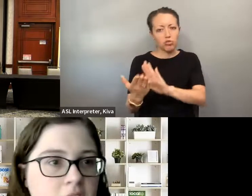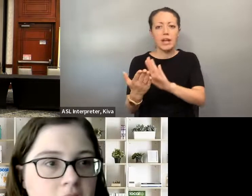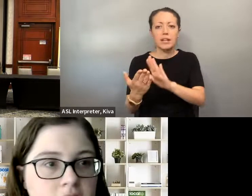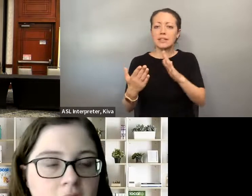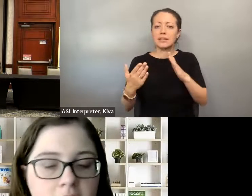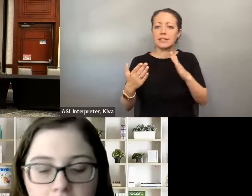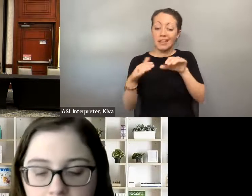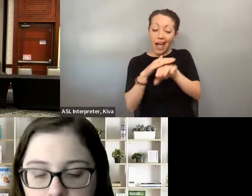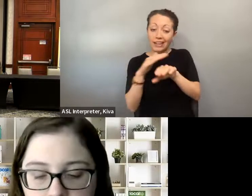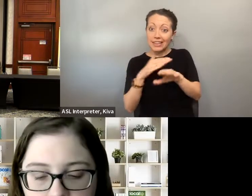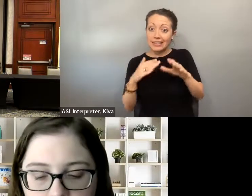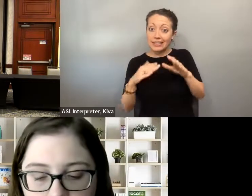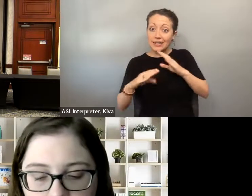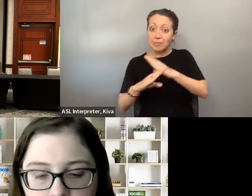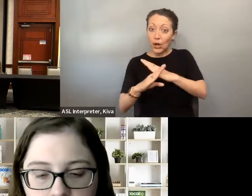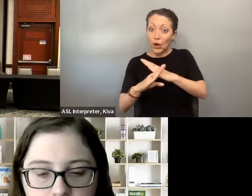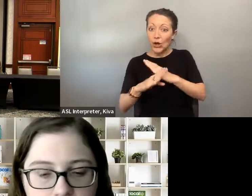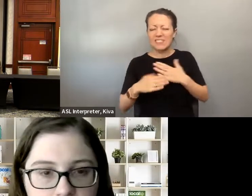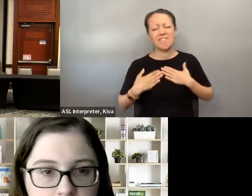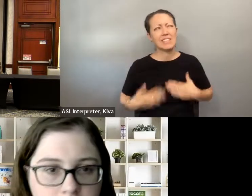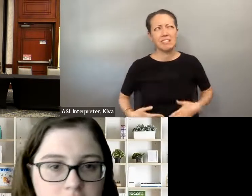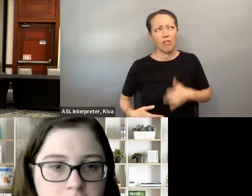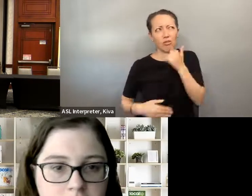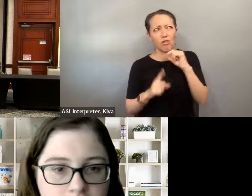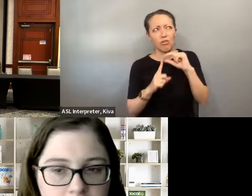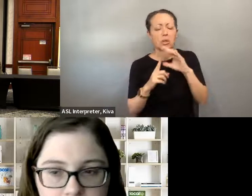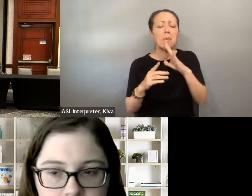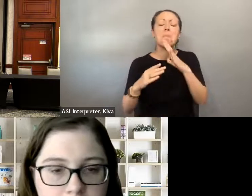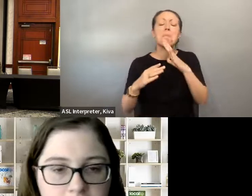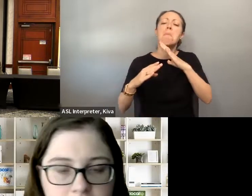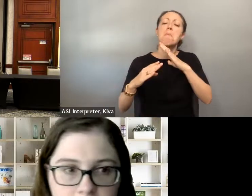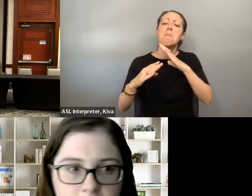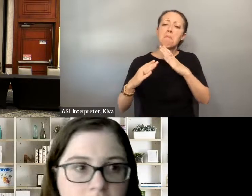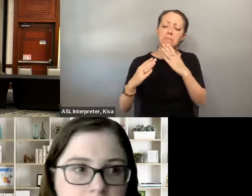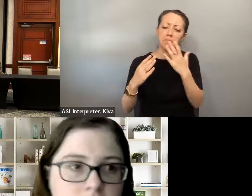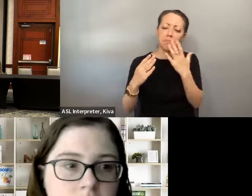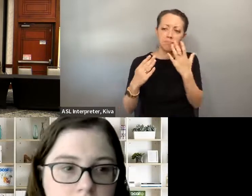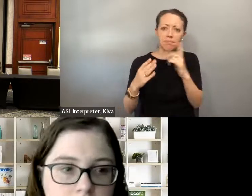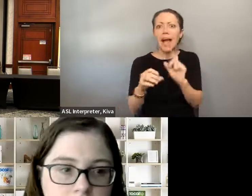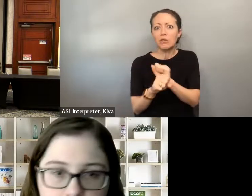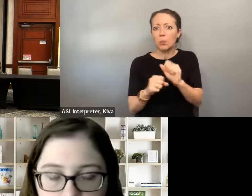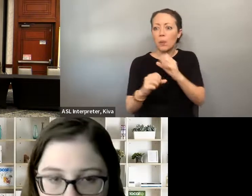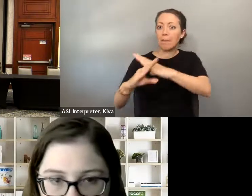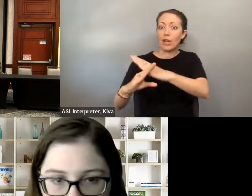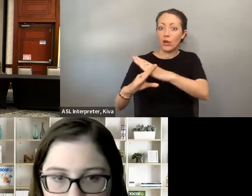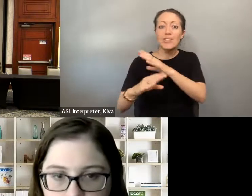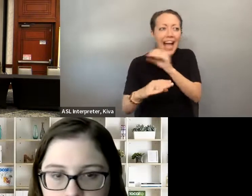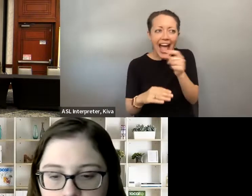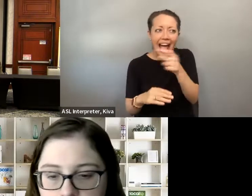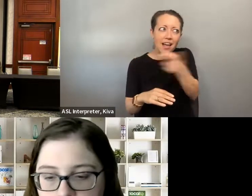the best we could with addressing both the actual barriers in terms of -- I don' t want to say physical the best we could, with addressing both the actual barriers in terms of I don't want to say physical barriers, but the the access barriers, and then also the issues of prejudice.